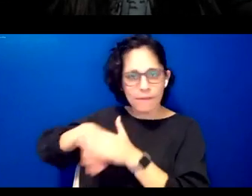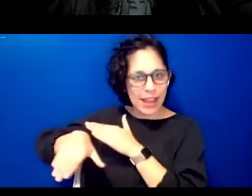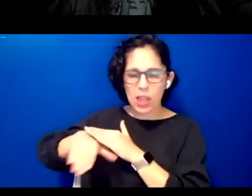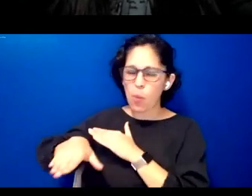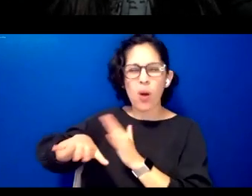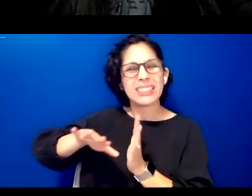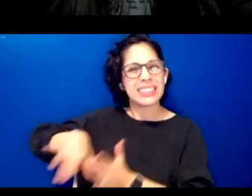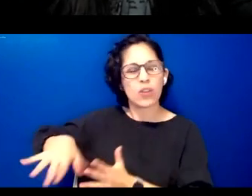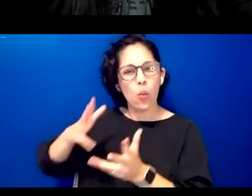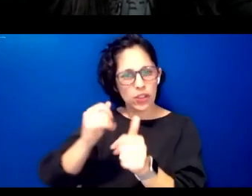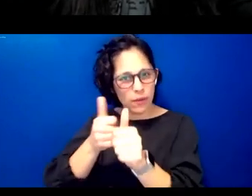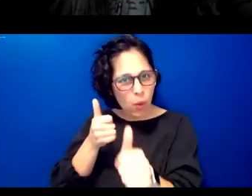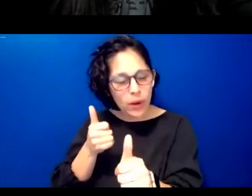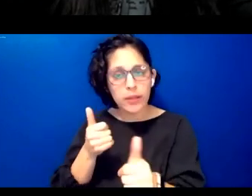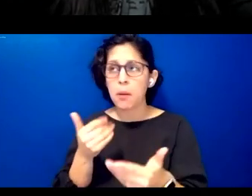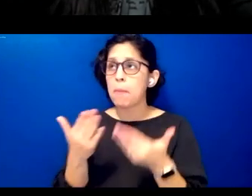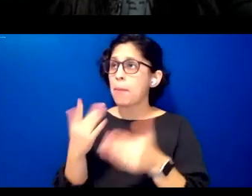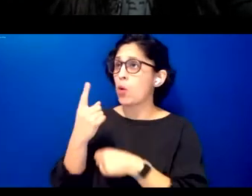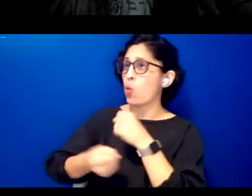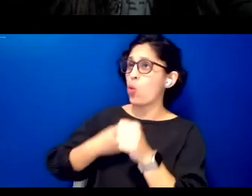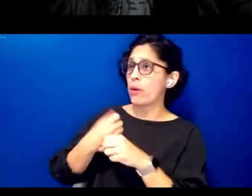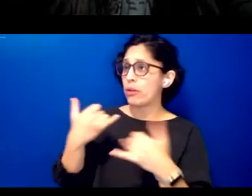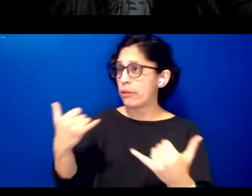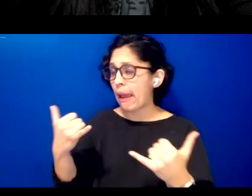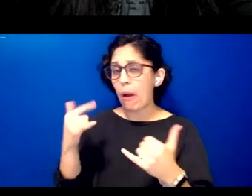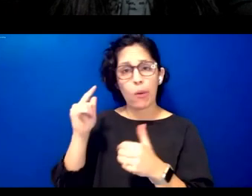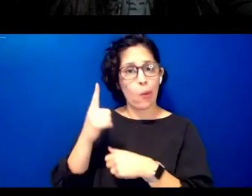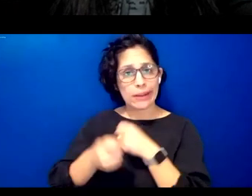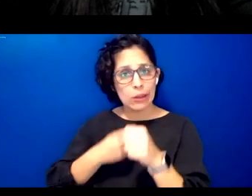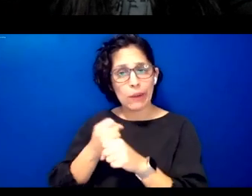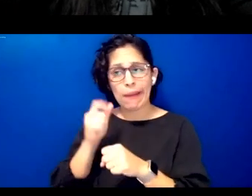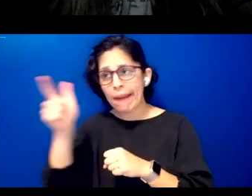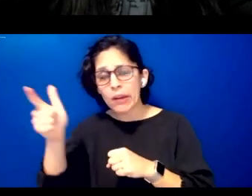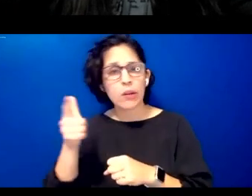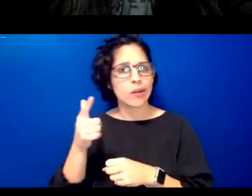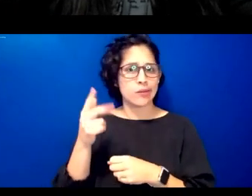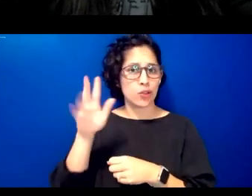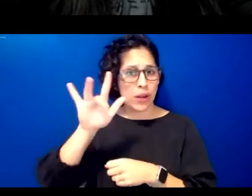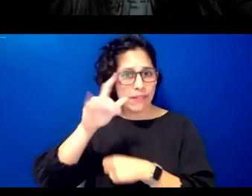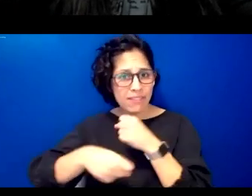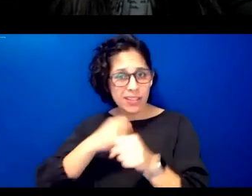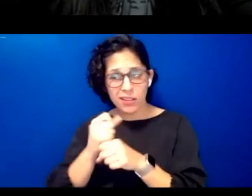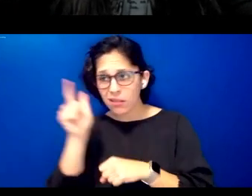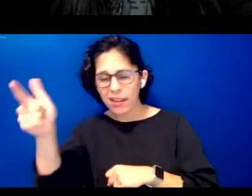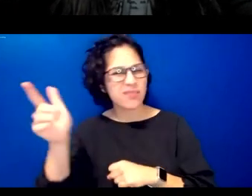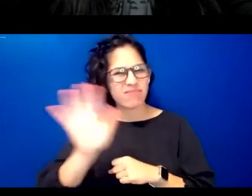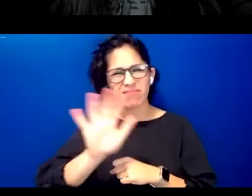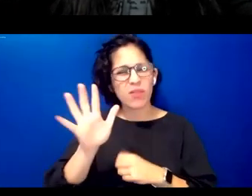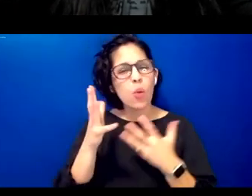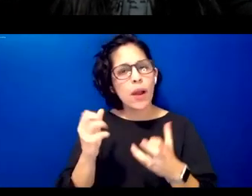it is one year from today or 25 years out we need to find ways that continue to build